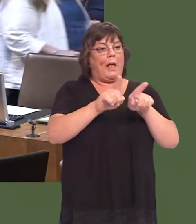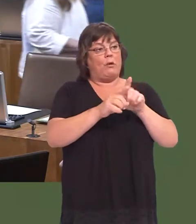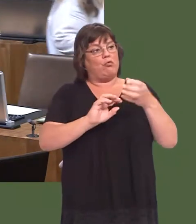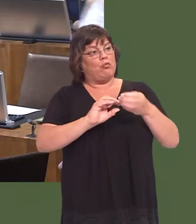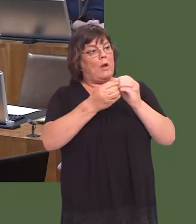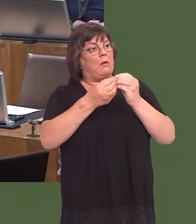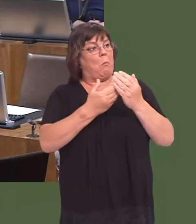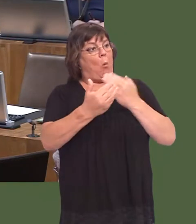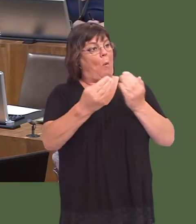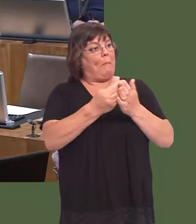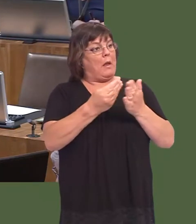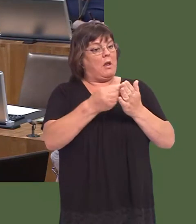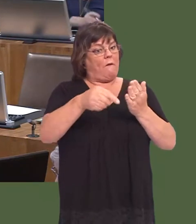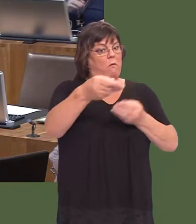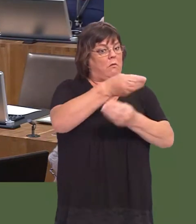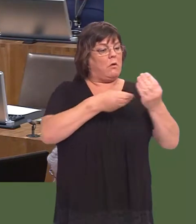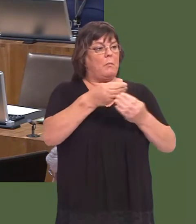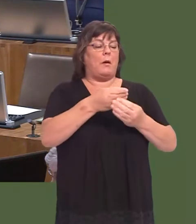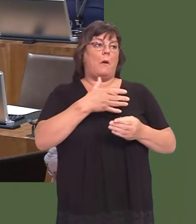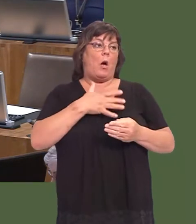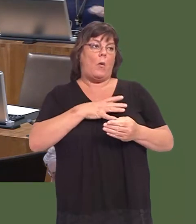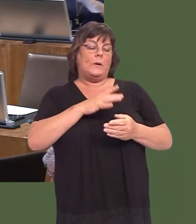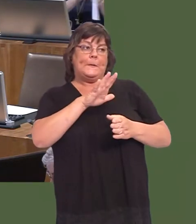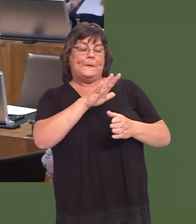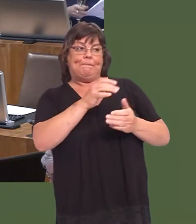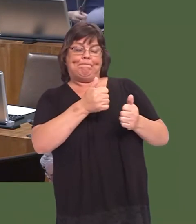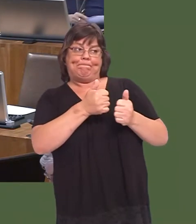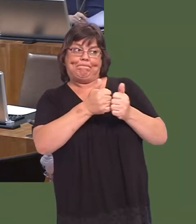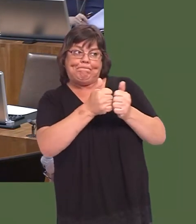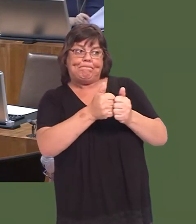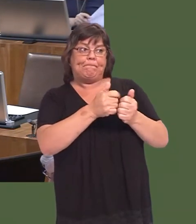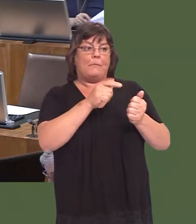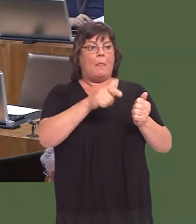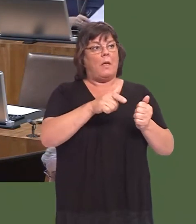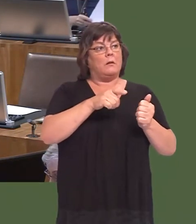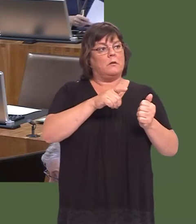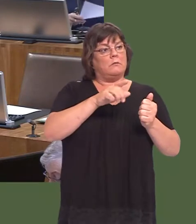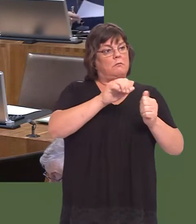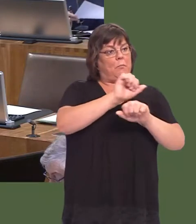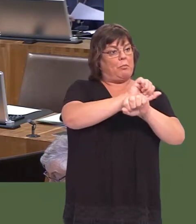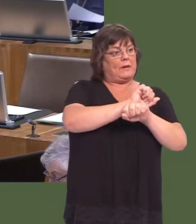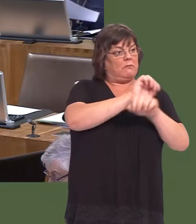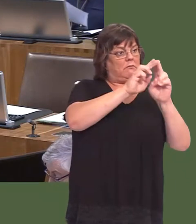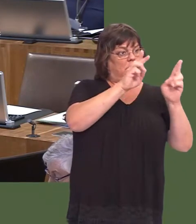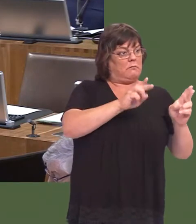Could I reassure my colleague that, as somebody who has a prison in his constituency, and